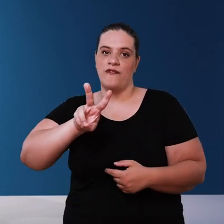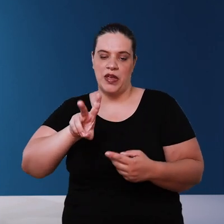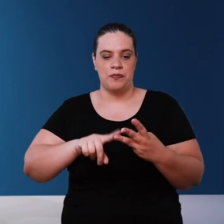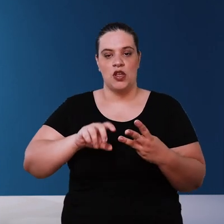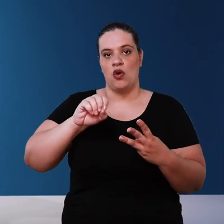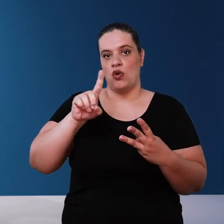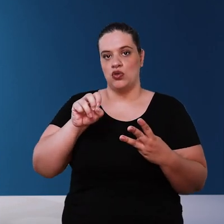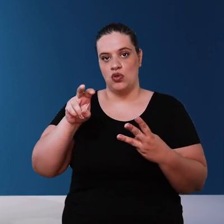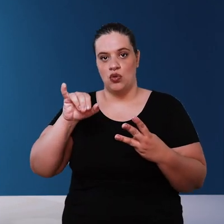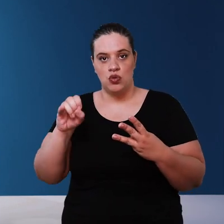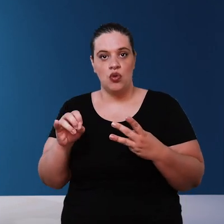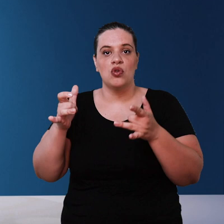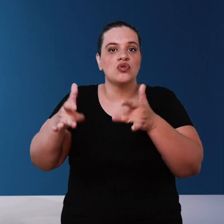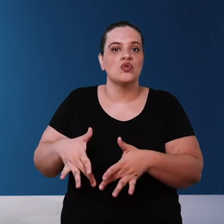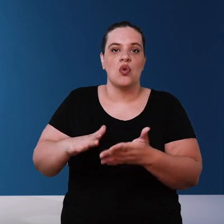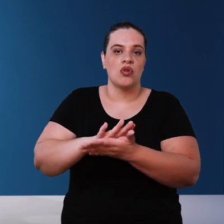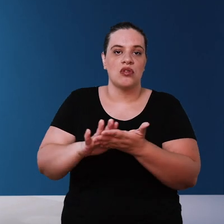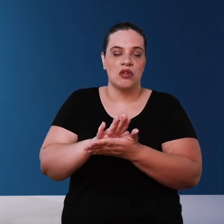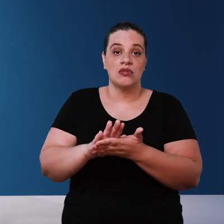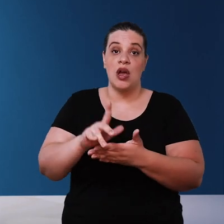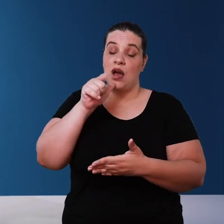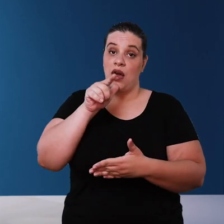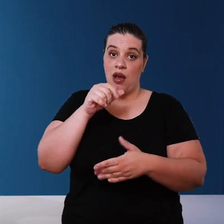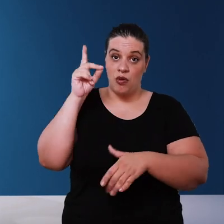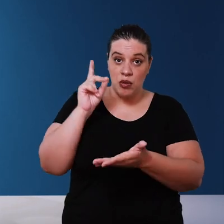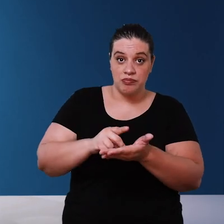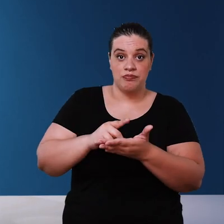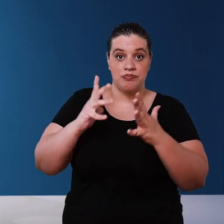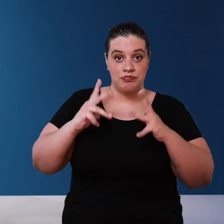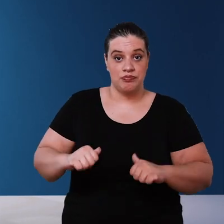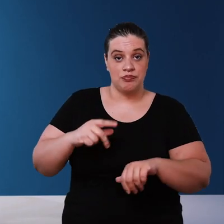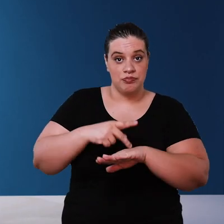filter . it has a residual effect, that is, water is only guaranteed to be disinfected immediately after